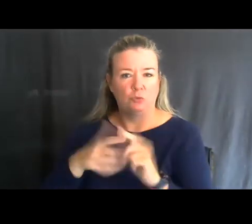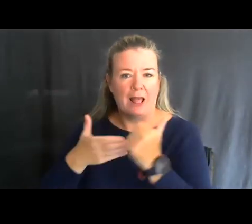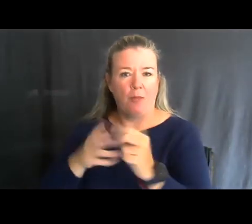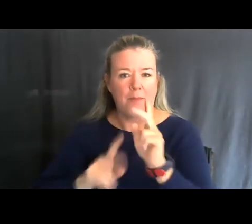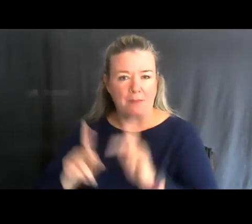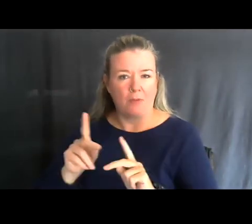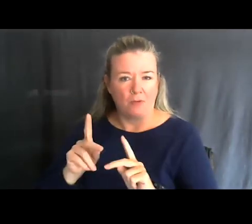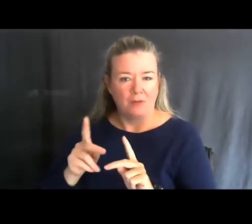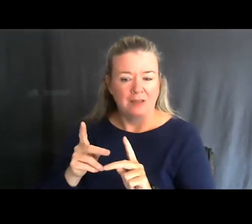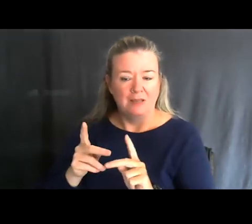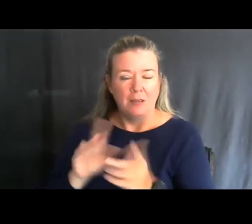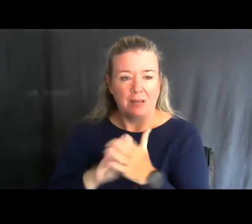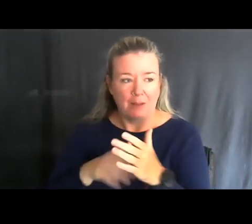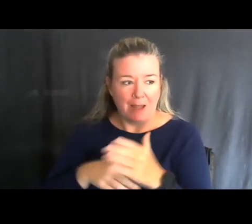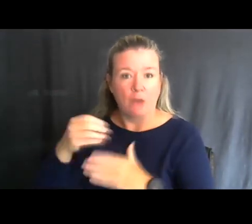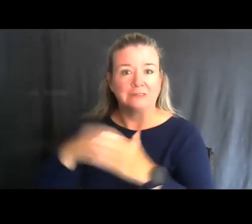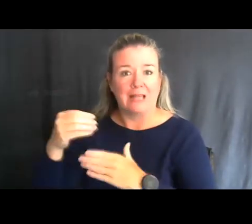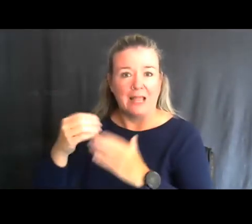get out and do what they want to do.